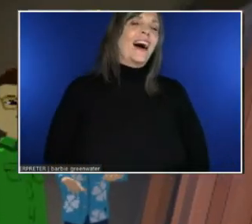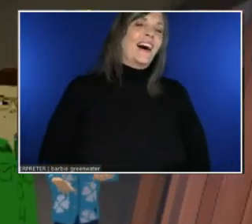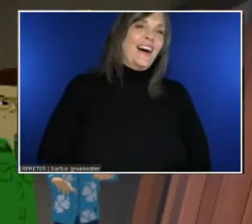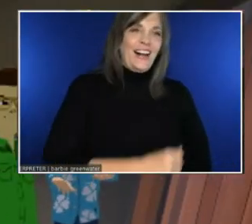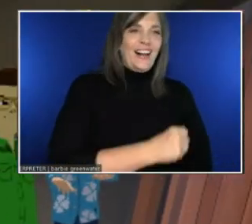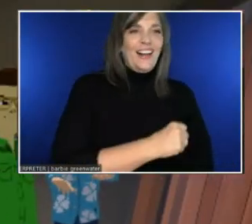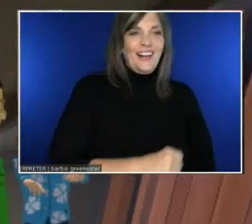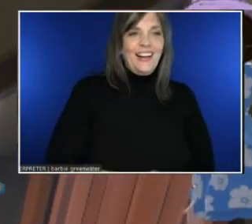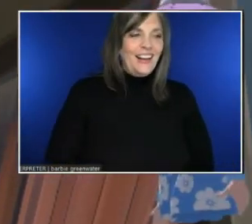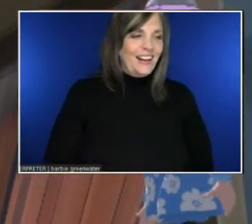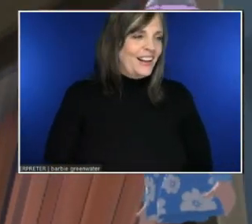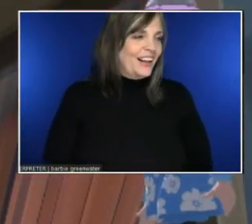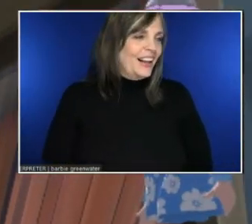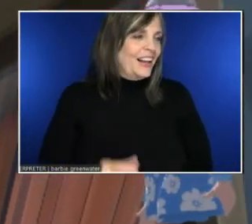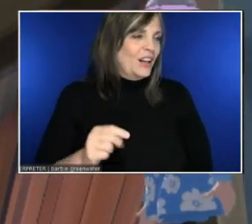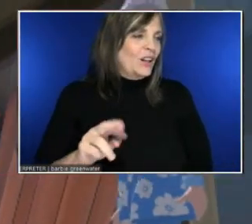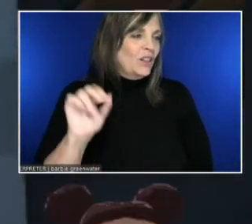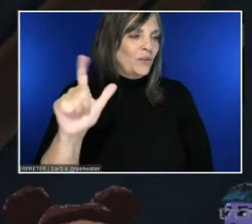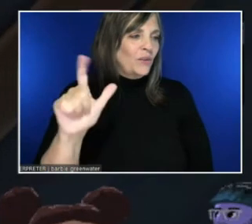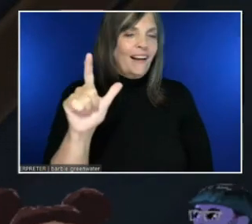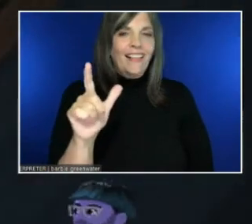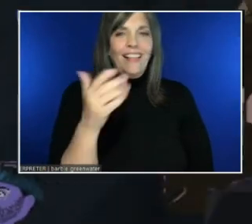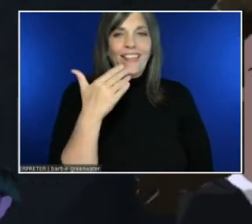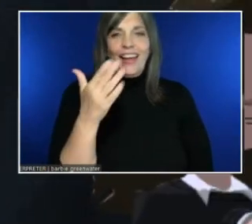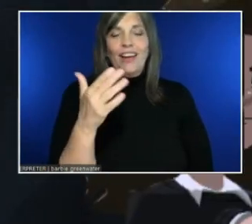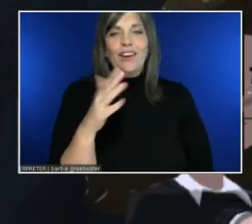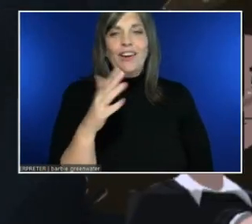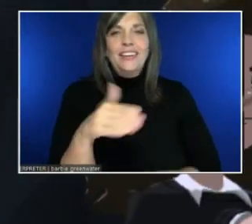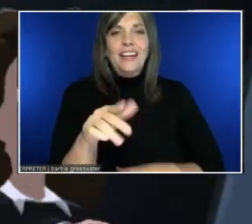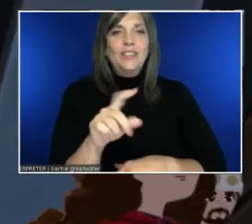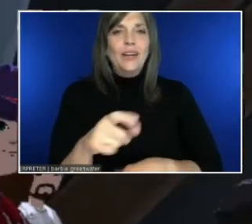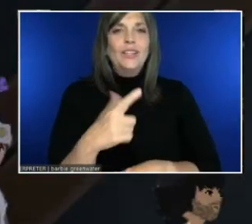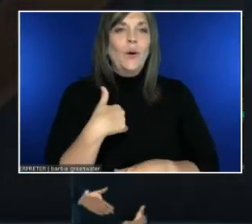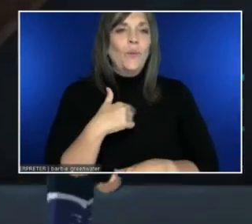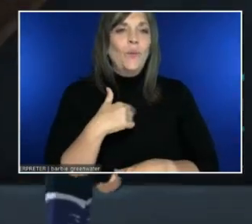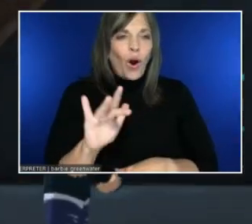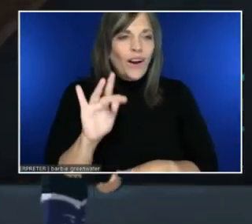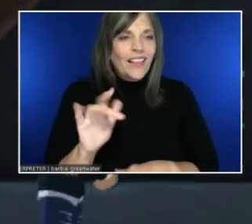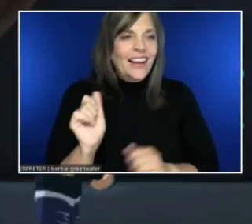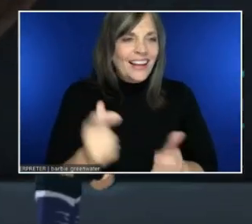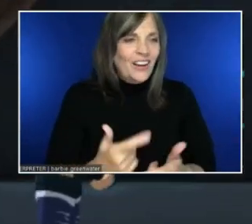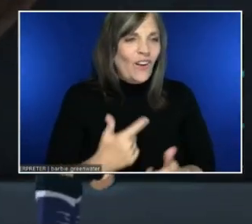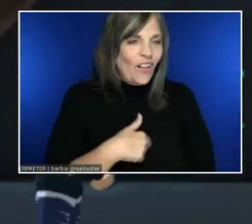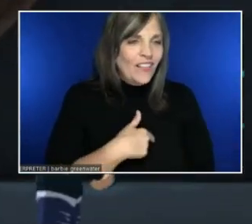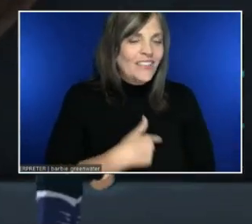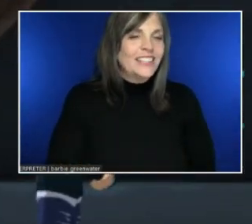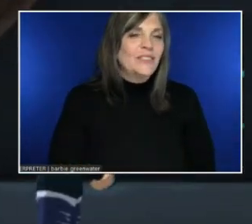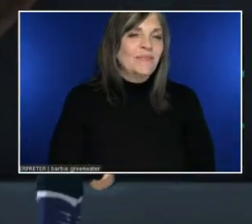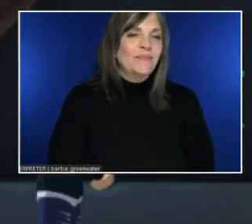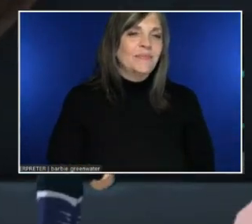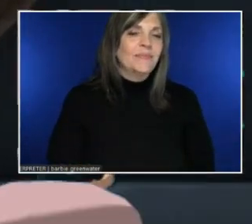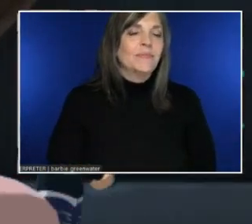Yeah. We're all clicking it. When you had your videos...